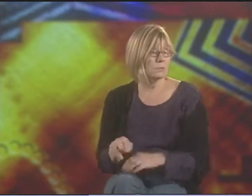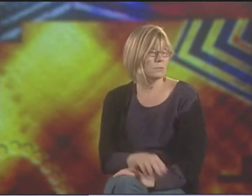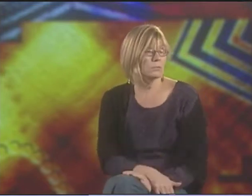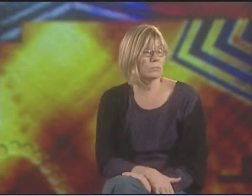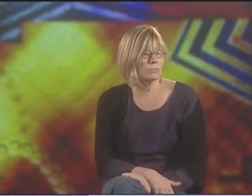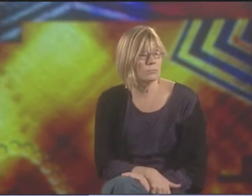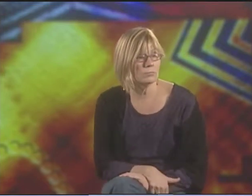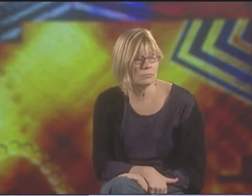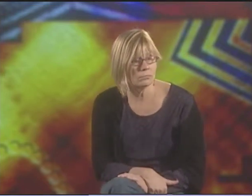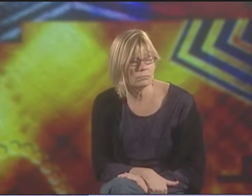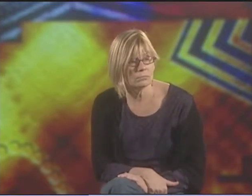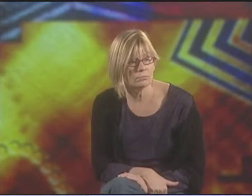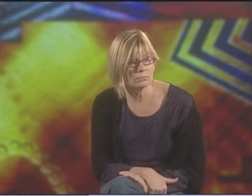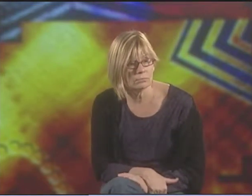HERE IN ROCHESTER, YEAH.